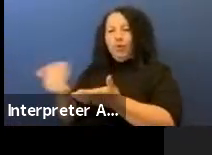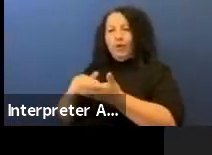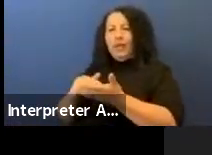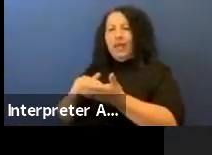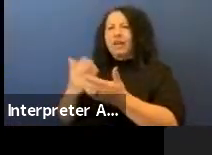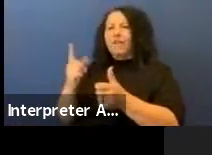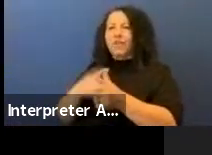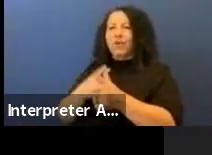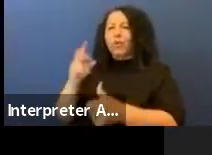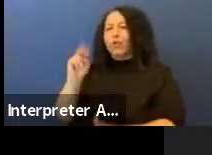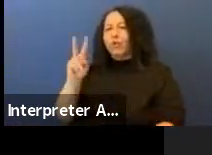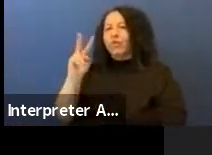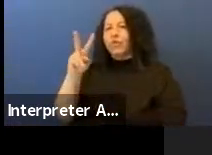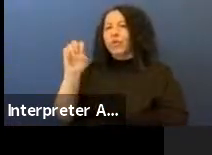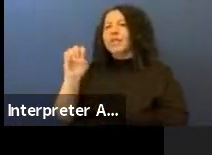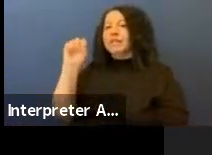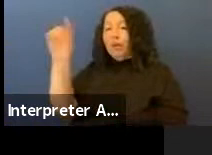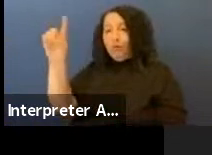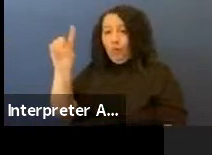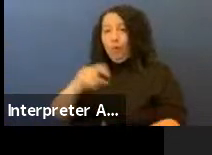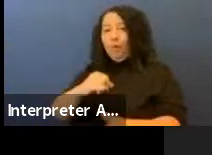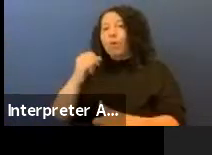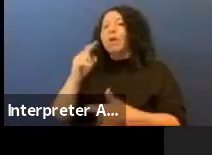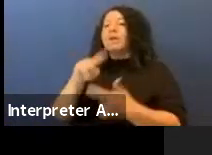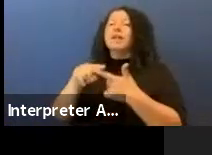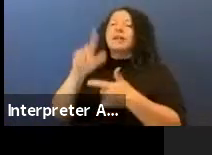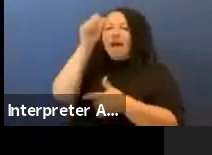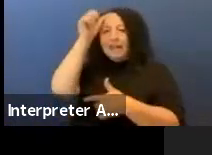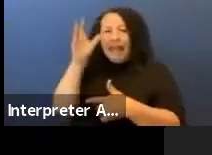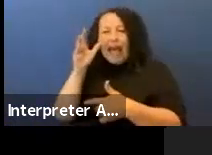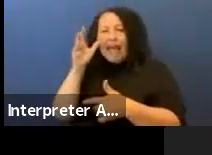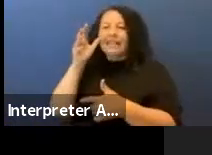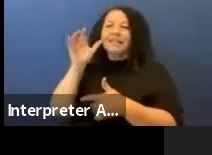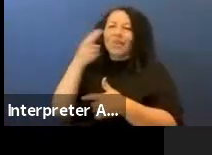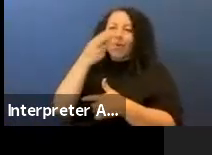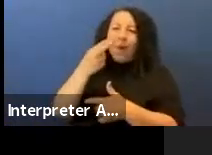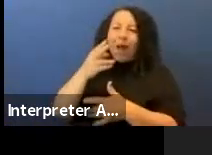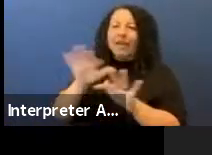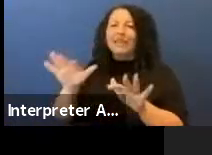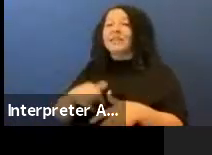also Alaska is represented and also Hawaii.